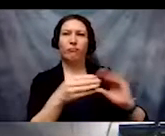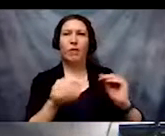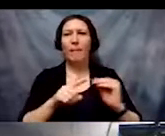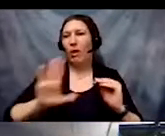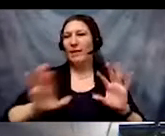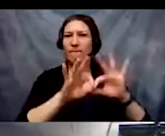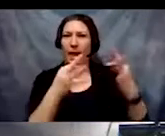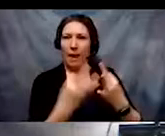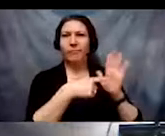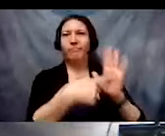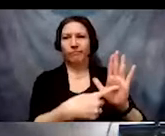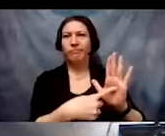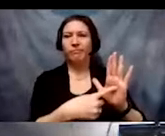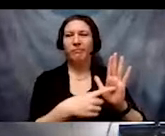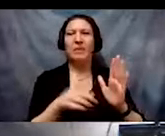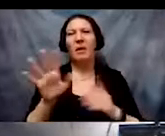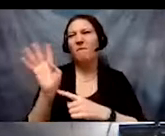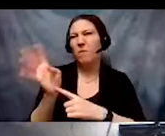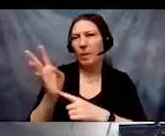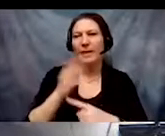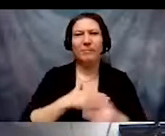again, it's about 4 minutes long.